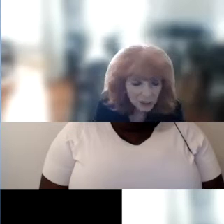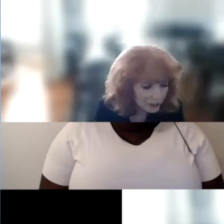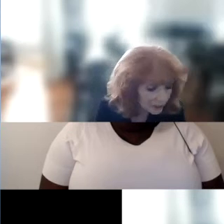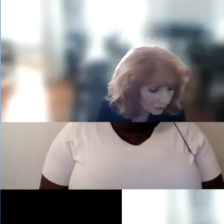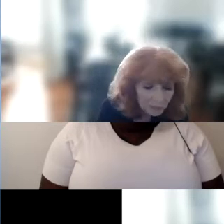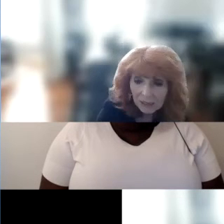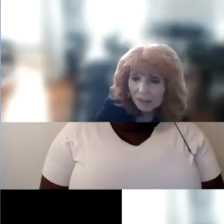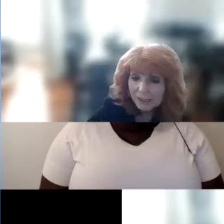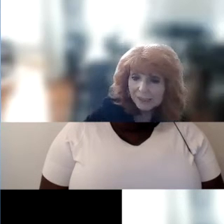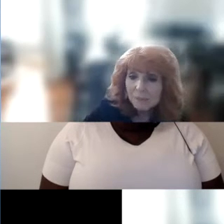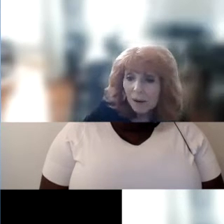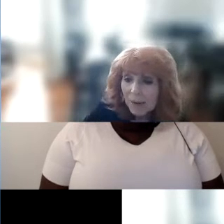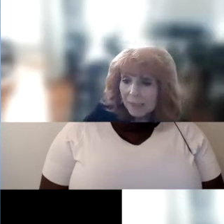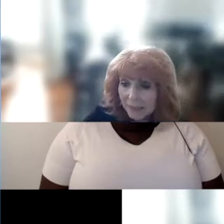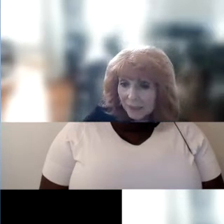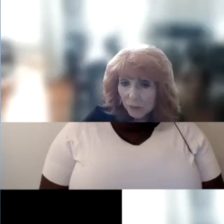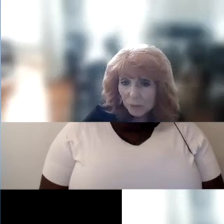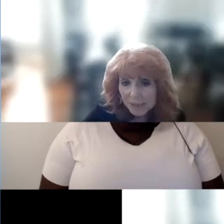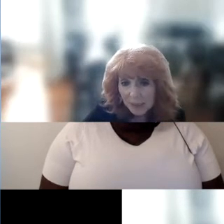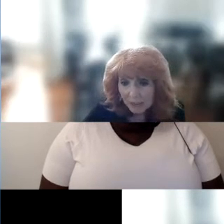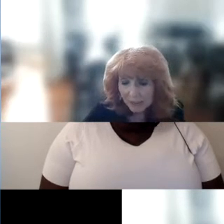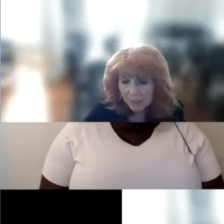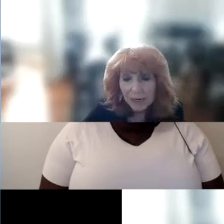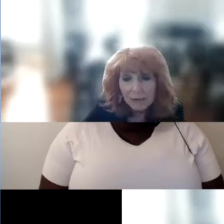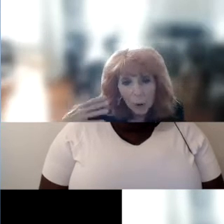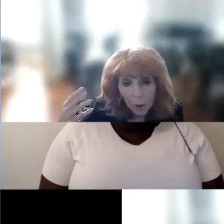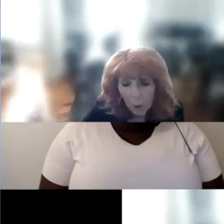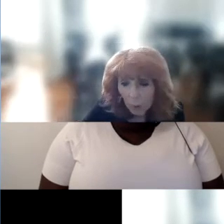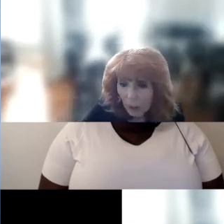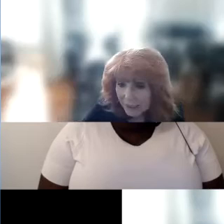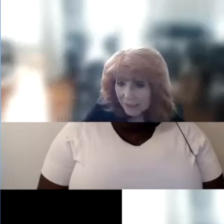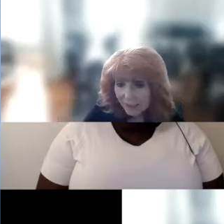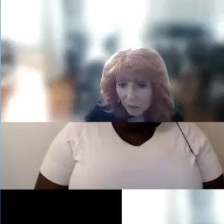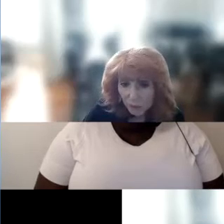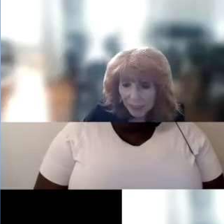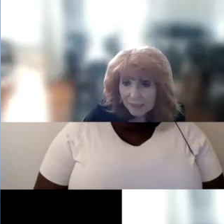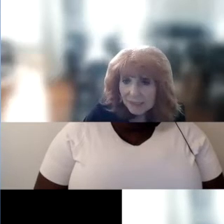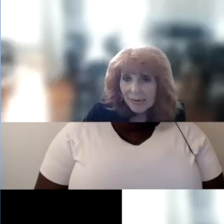So, I’ll be calling this mom back later and we'll be talking about what is in the regs.